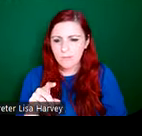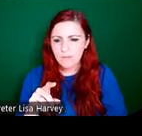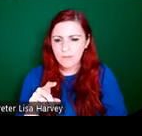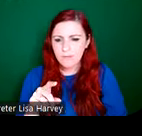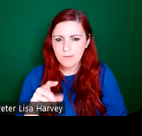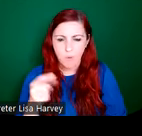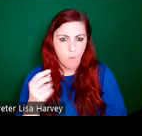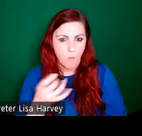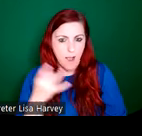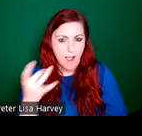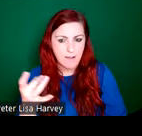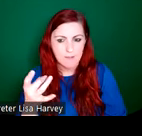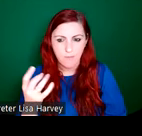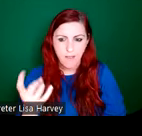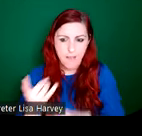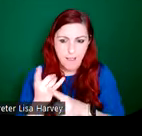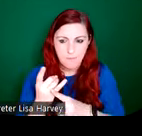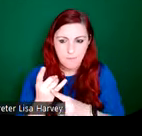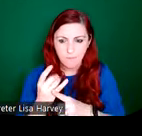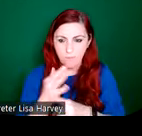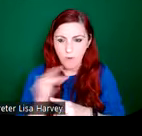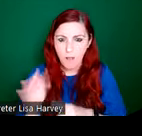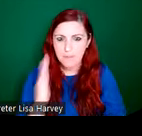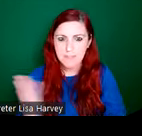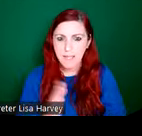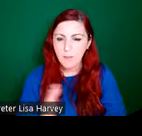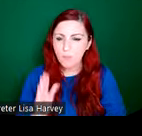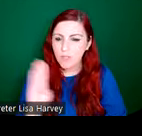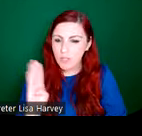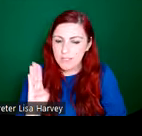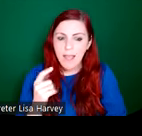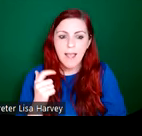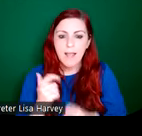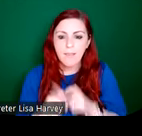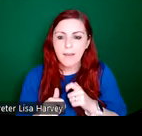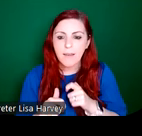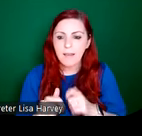help. You know, next thing that happened was a huge eagle came along and